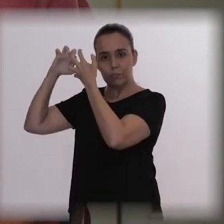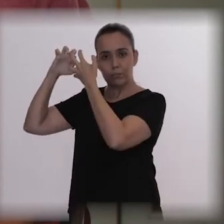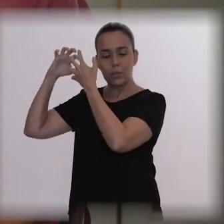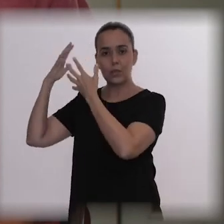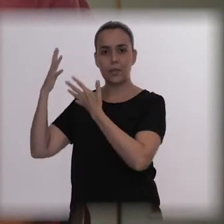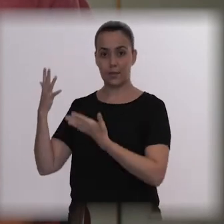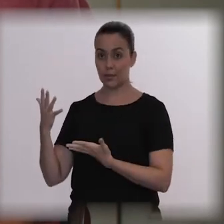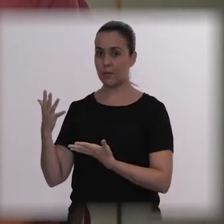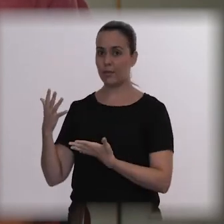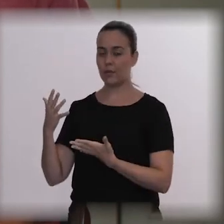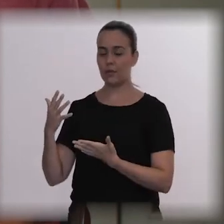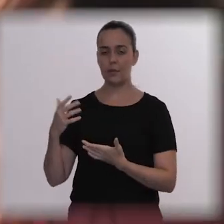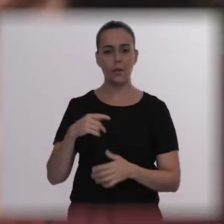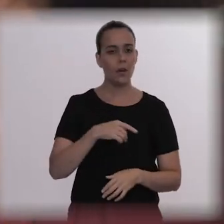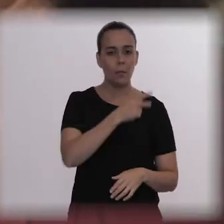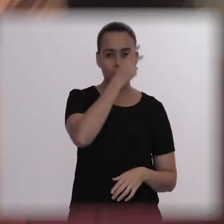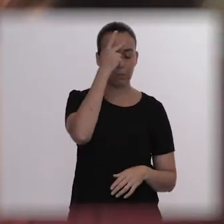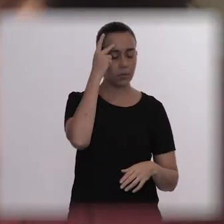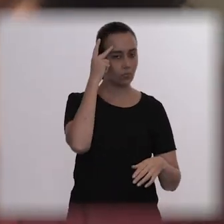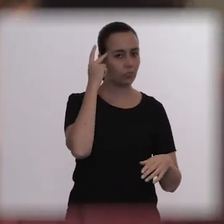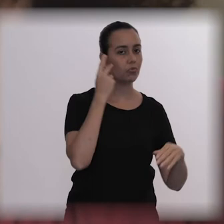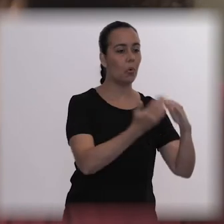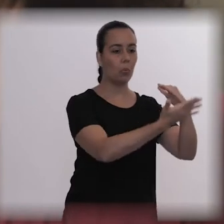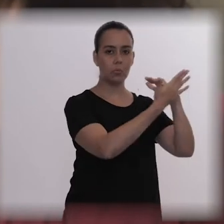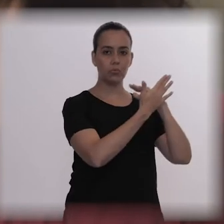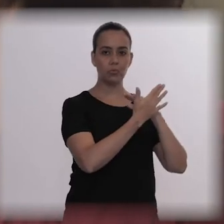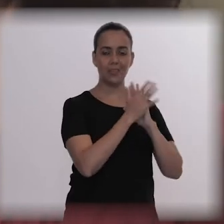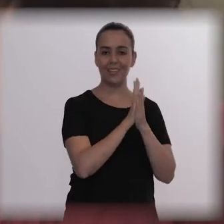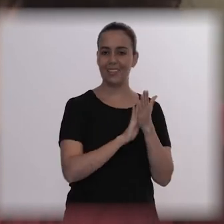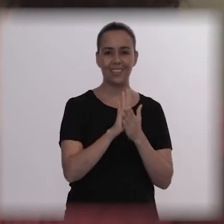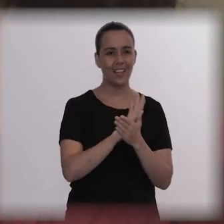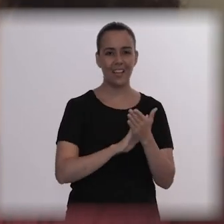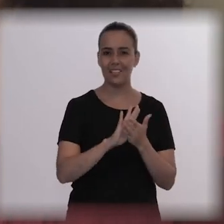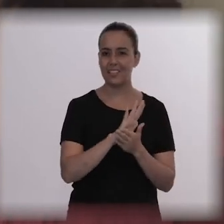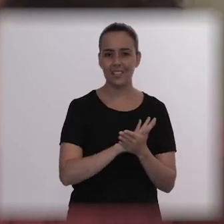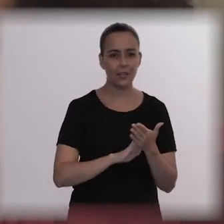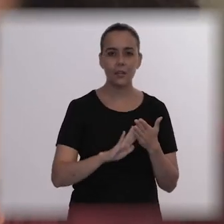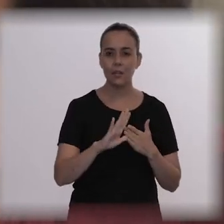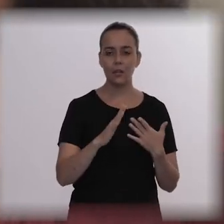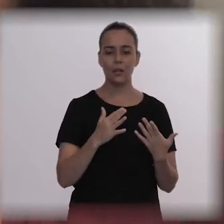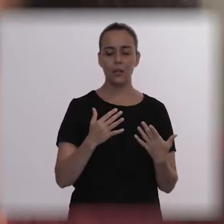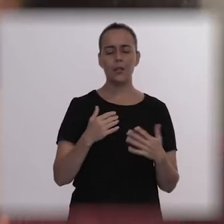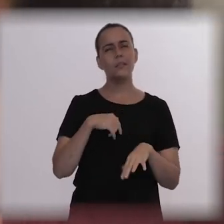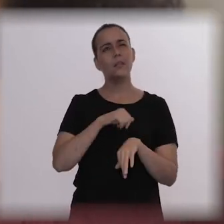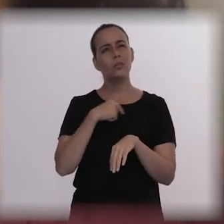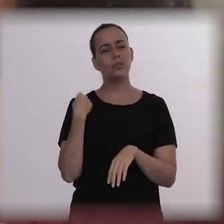And nobody came. Nobody came. We waited, from the moment my mother